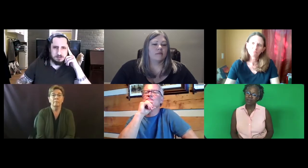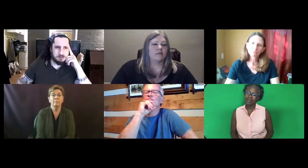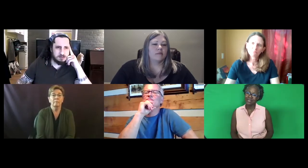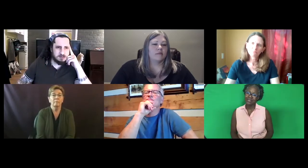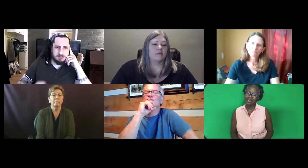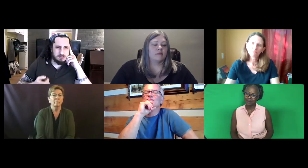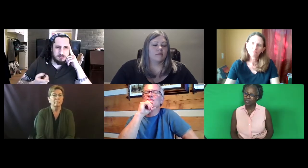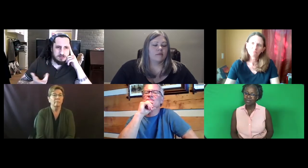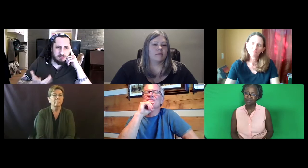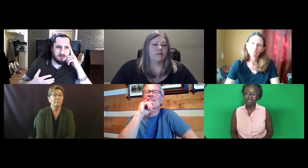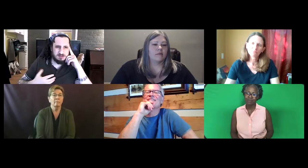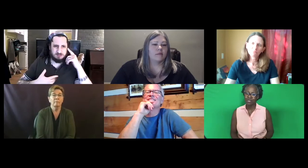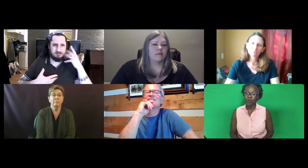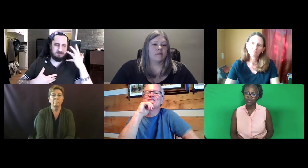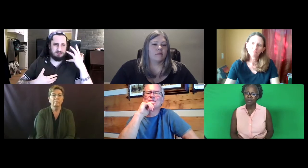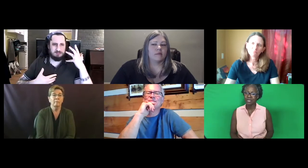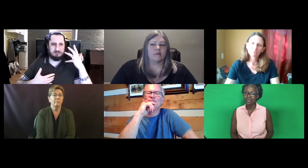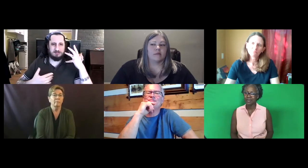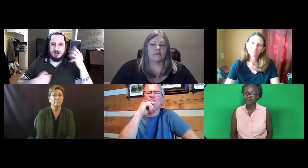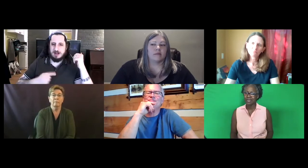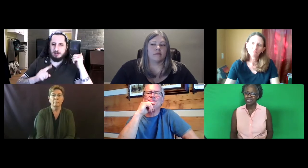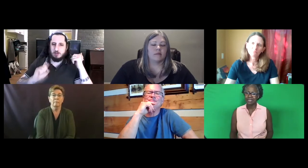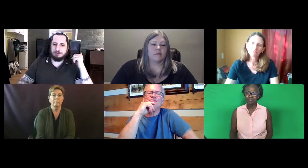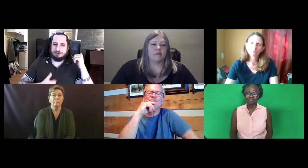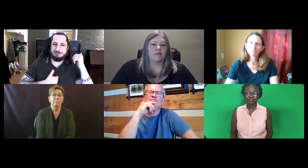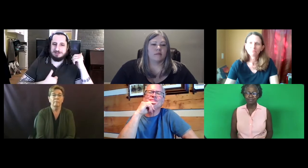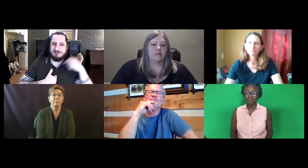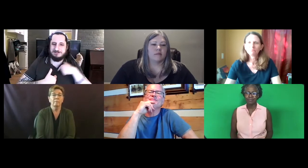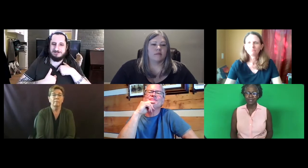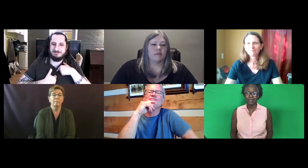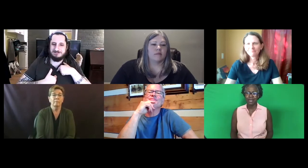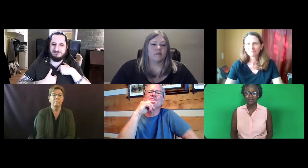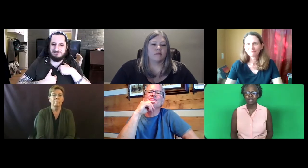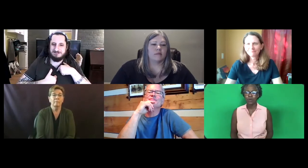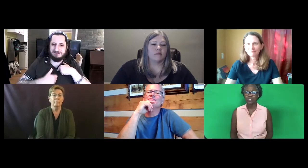And the second week I look at the results and I'm thinking, hmm, I start questioning